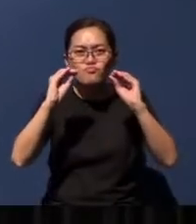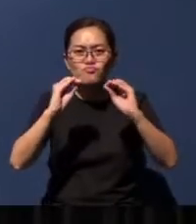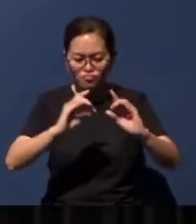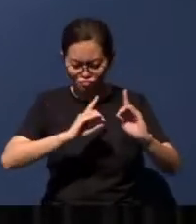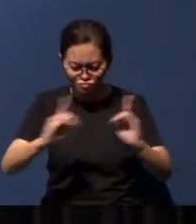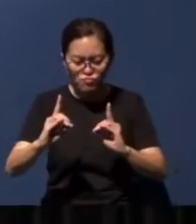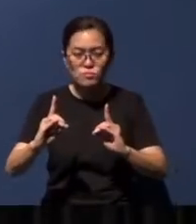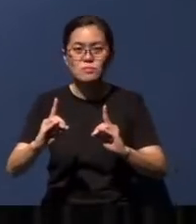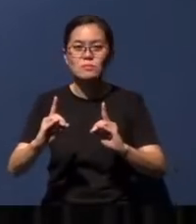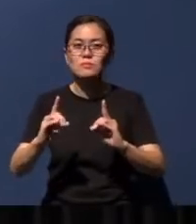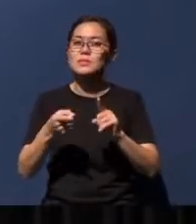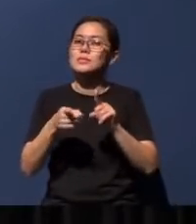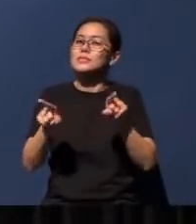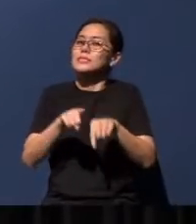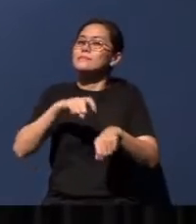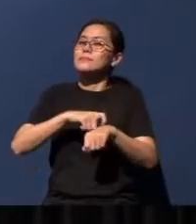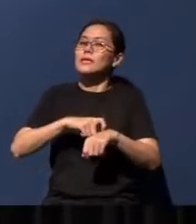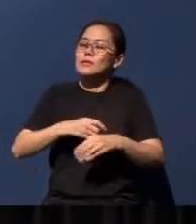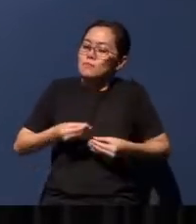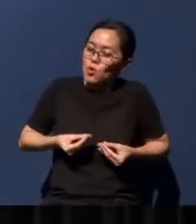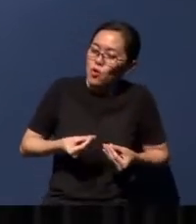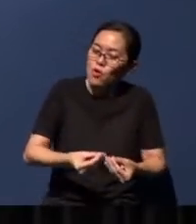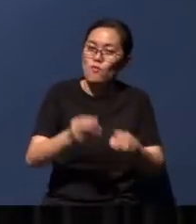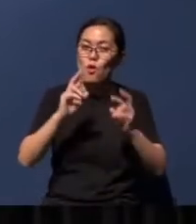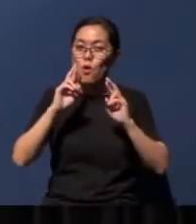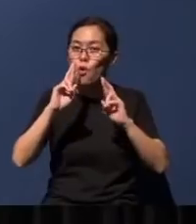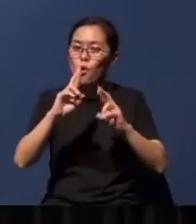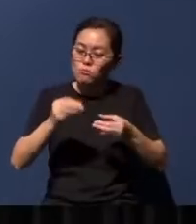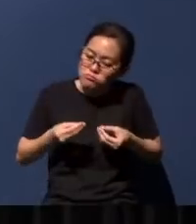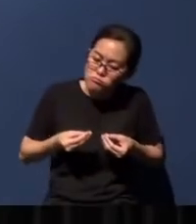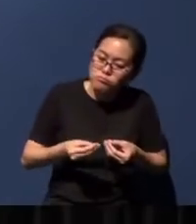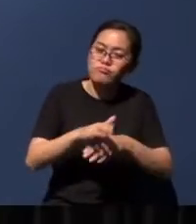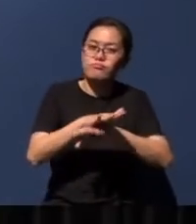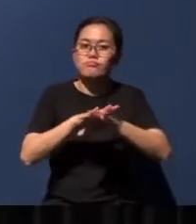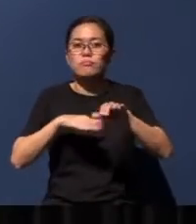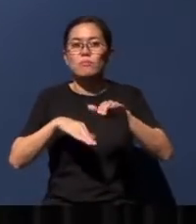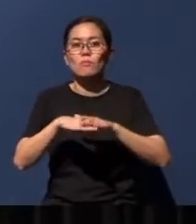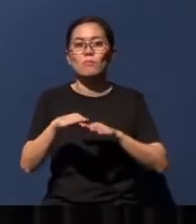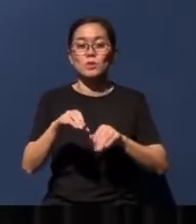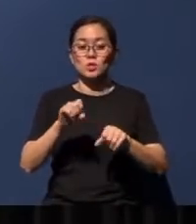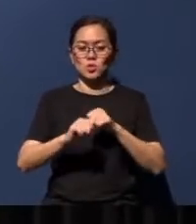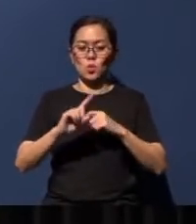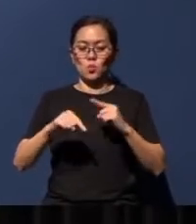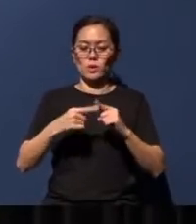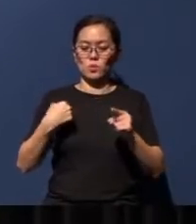hope, He also offers comfort at the same time. So when we step out of line, God will discipline us